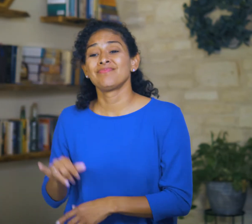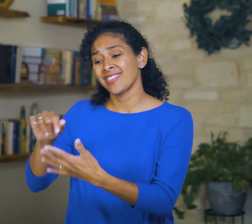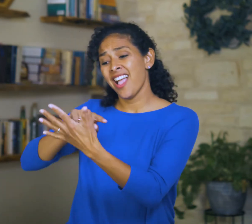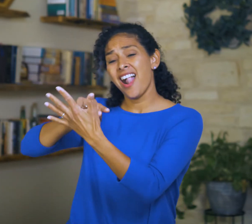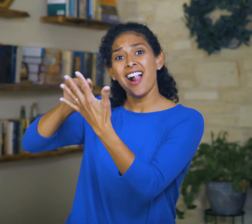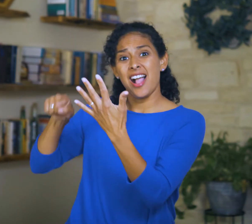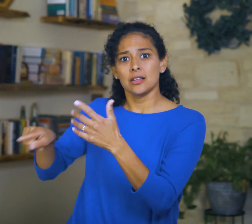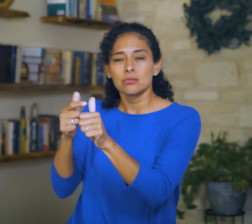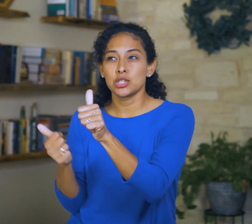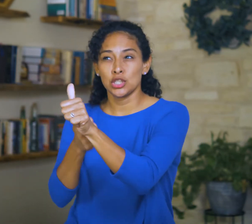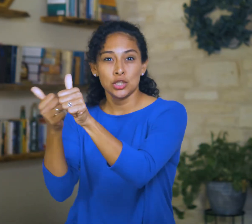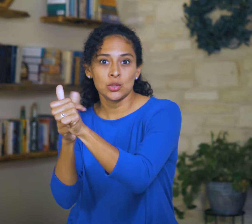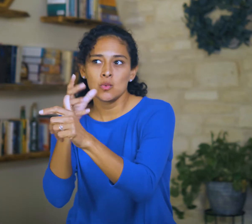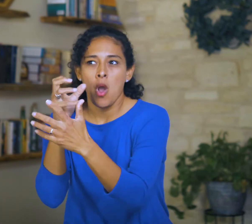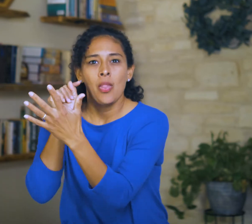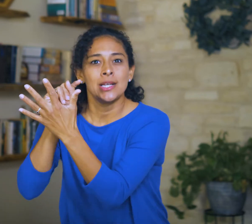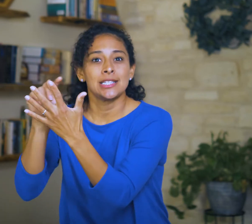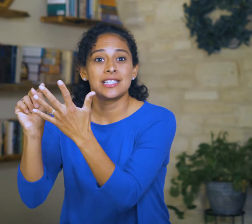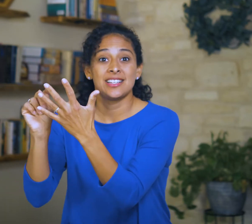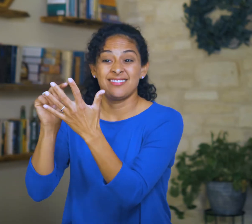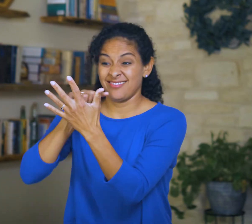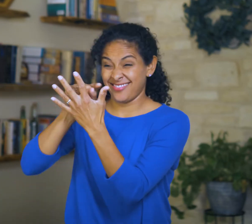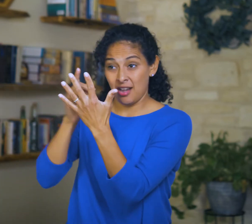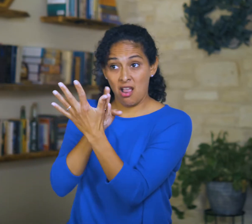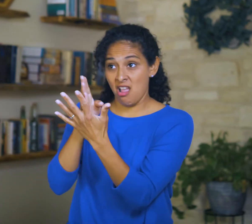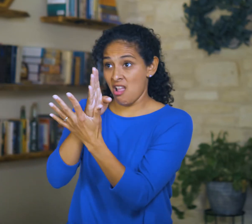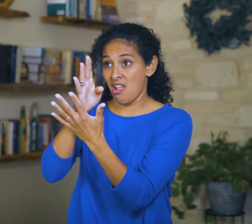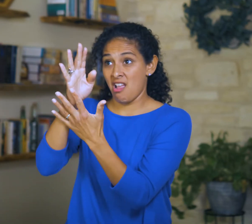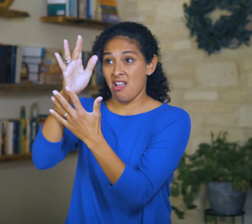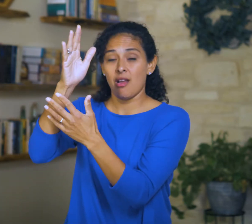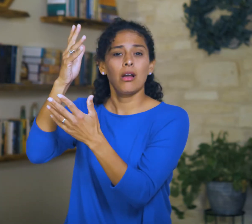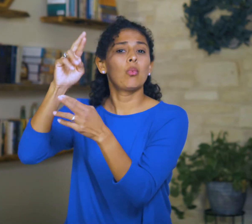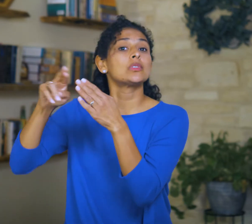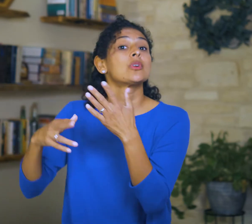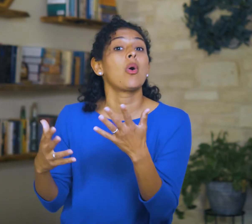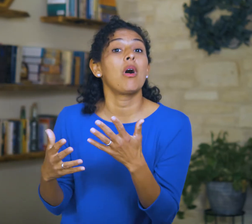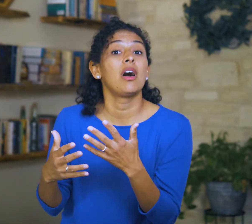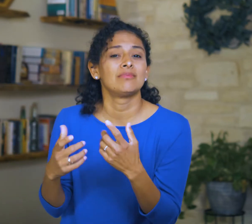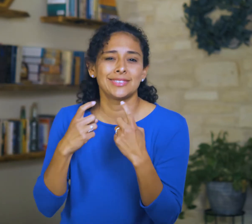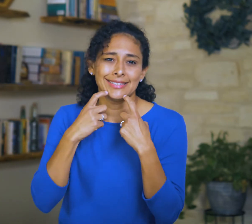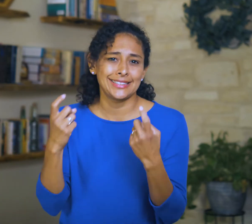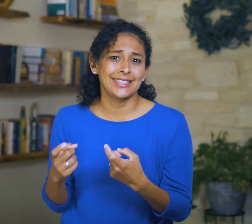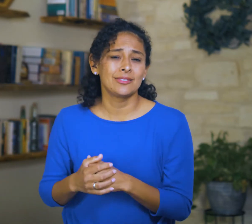Pursuing each of those things as ultimate leads to unique kinds of sin.